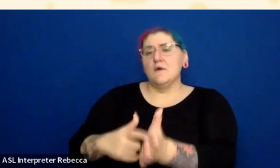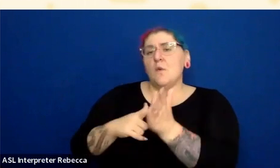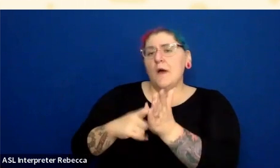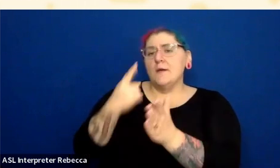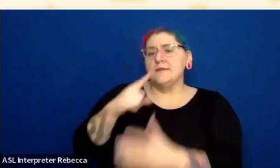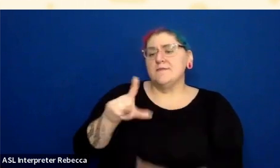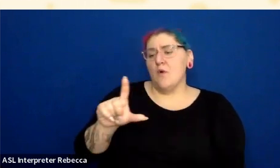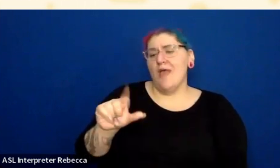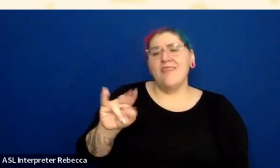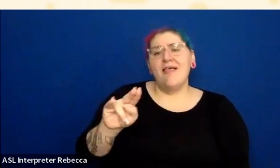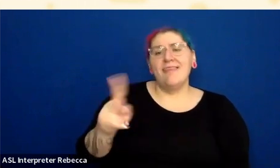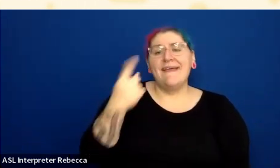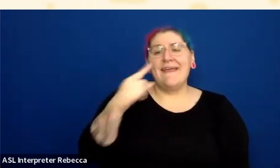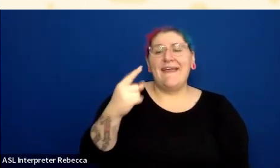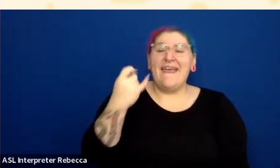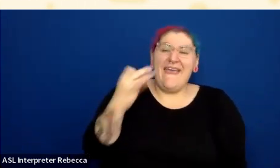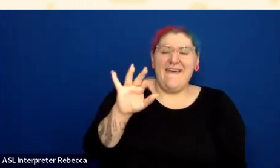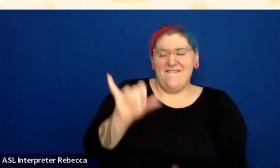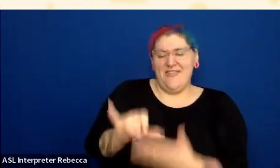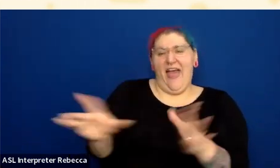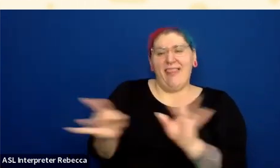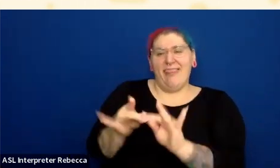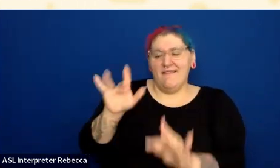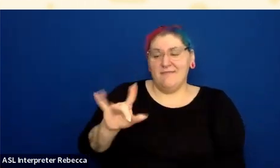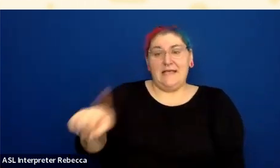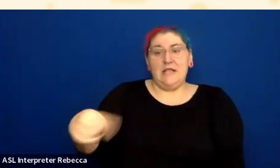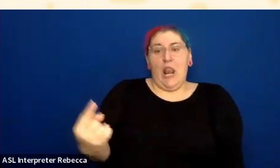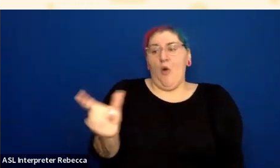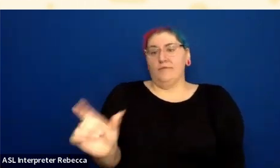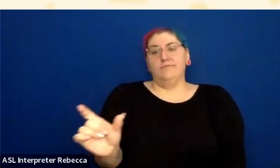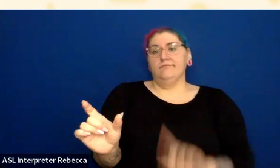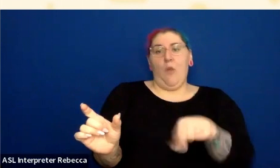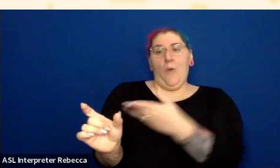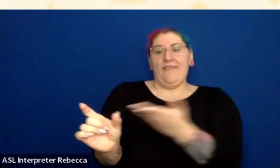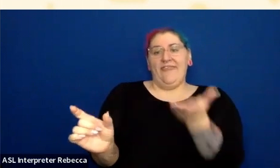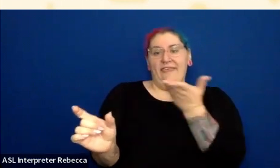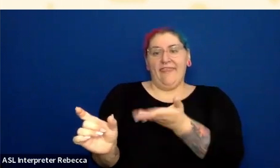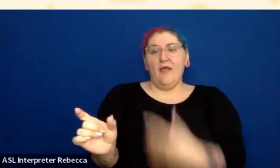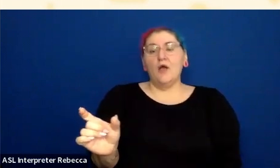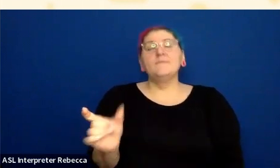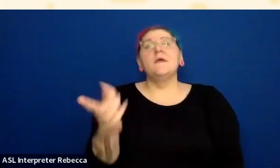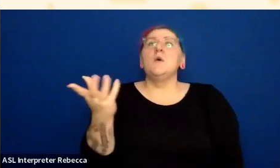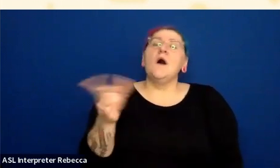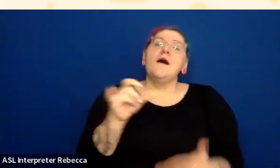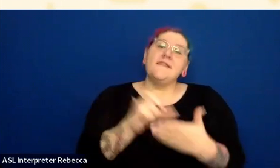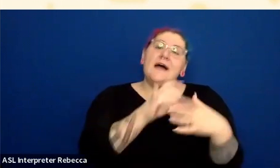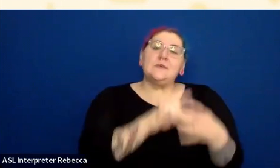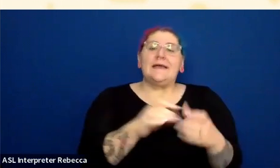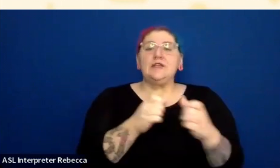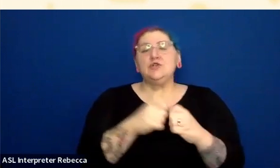So you gave the example, Megan, in your question, maybe of navigation. So on this page with the link contrast checker,